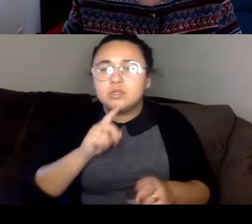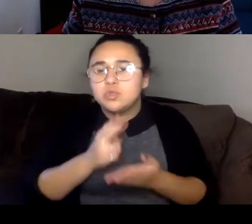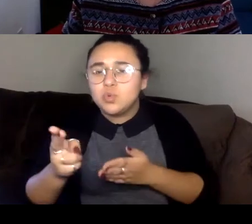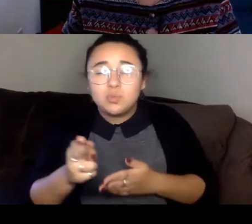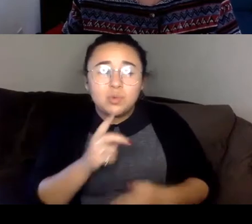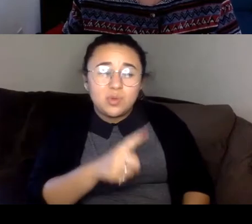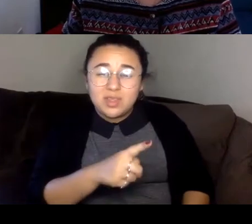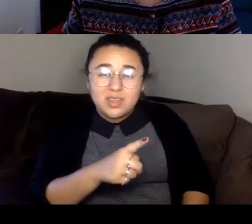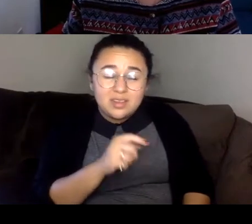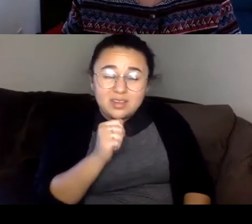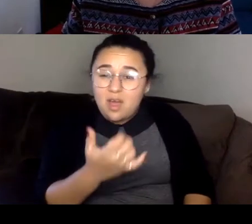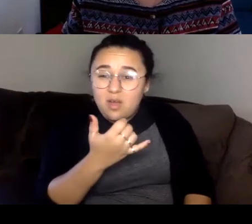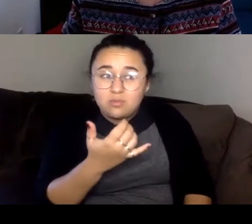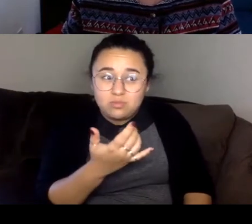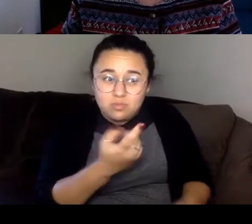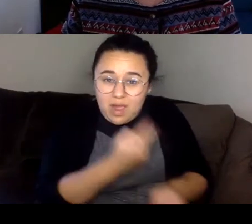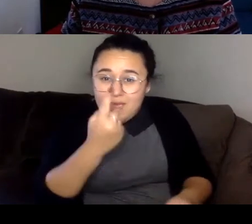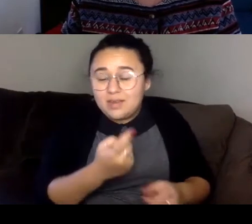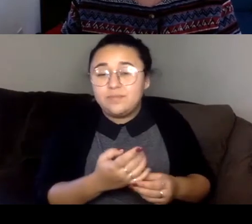if you were a local you could see that.